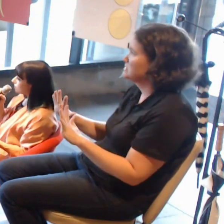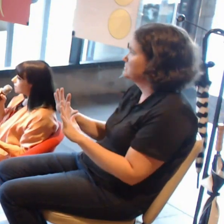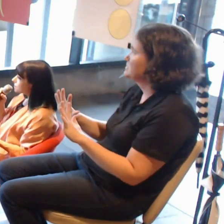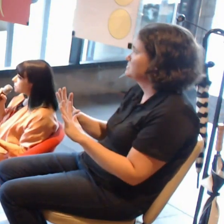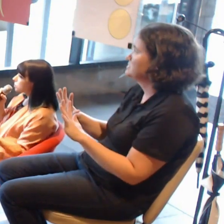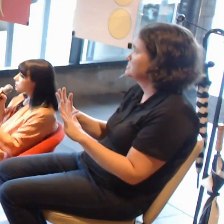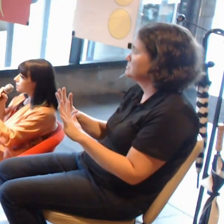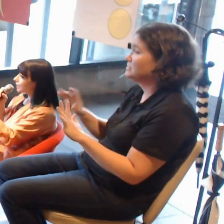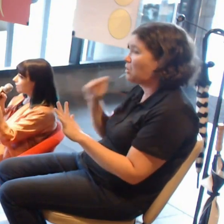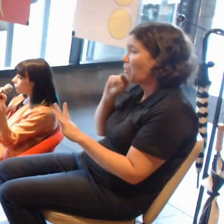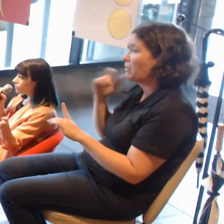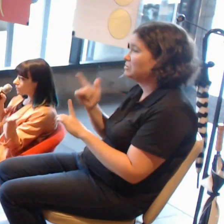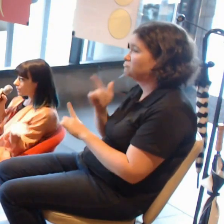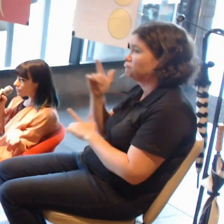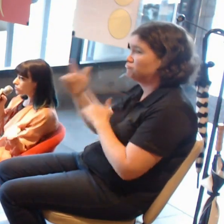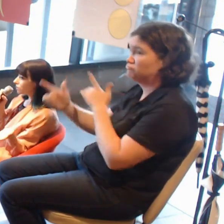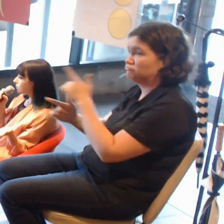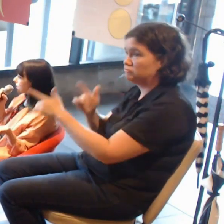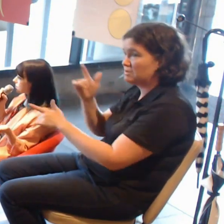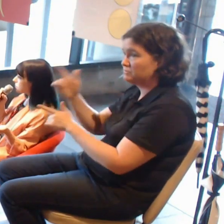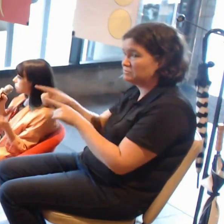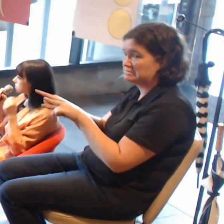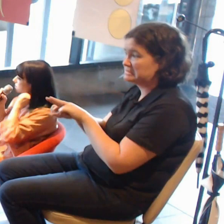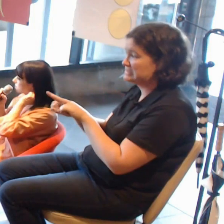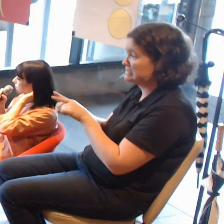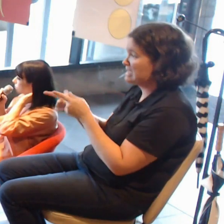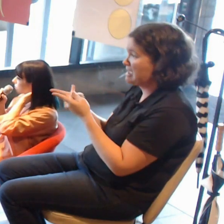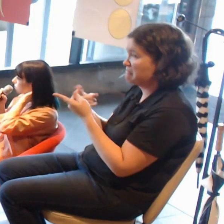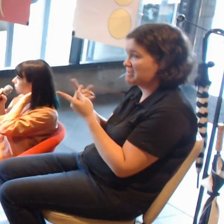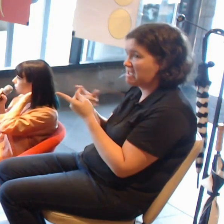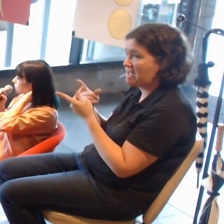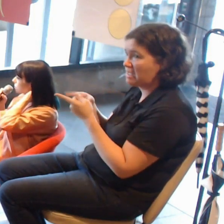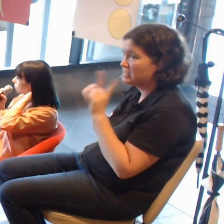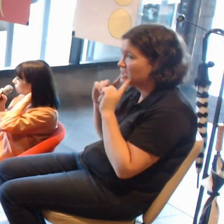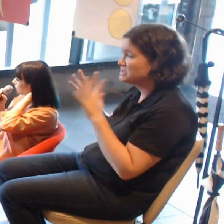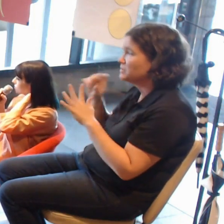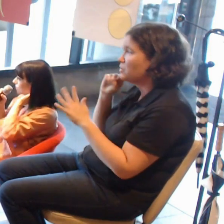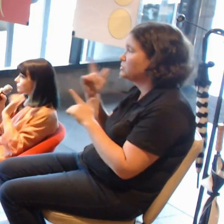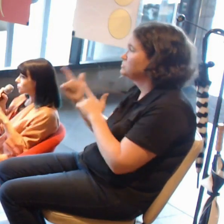like all of our other travelling exhibitions and it will go around Australia for two years.